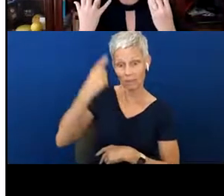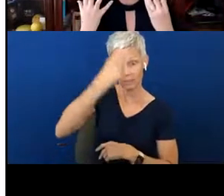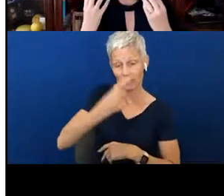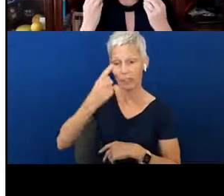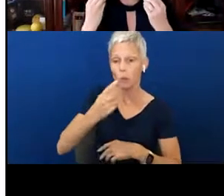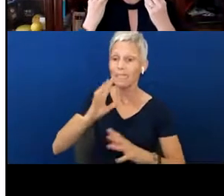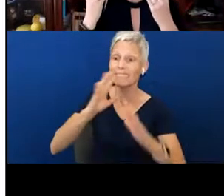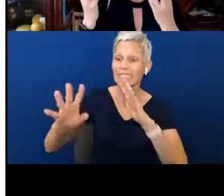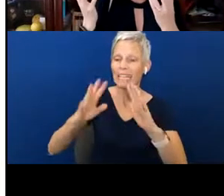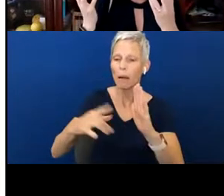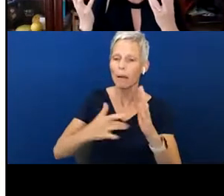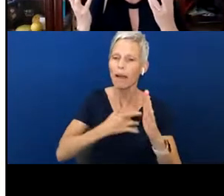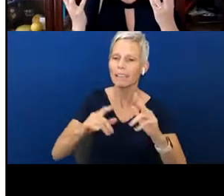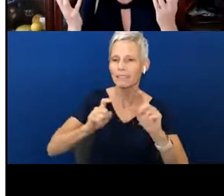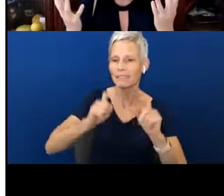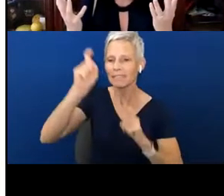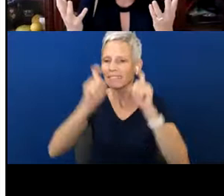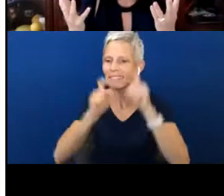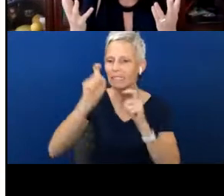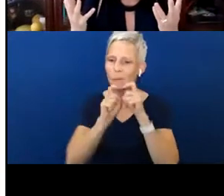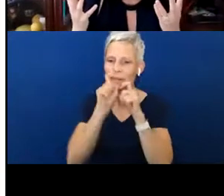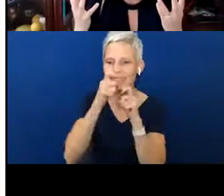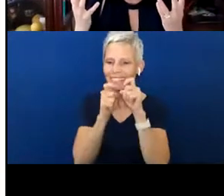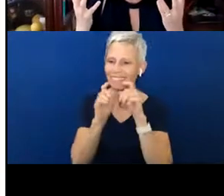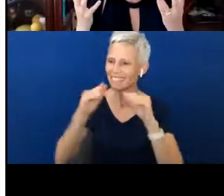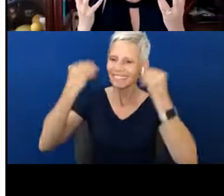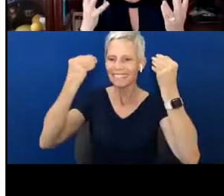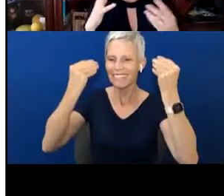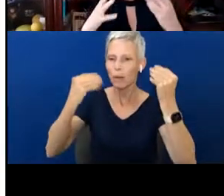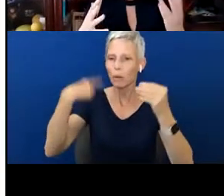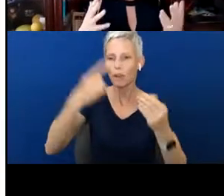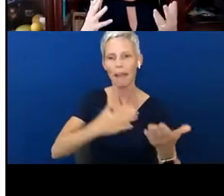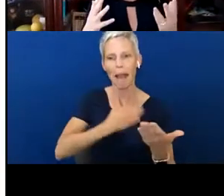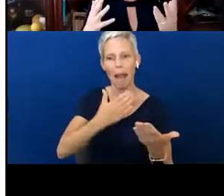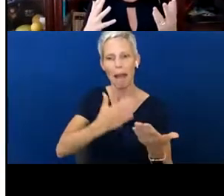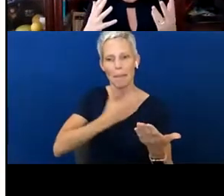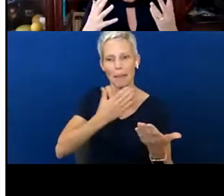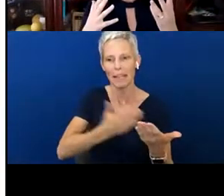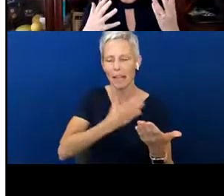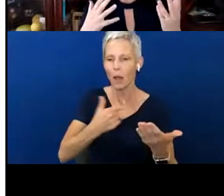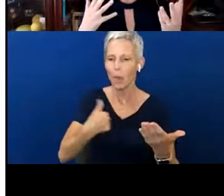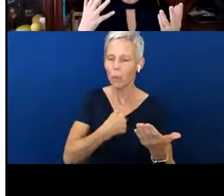right? So we're smiling, we look joyful. We're acting out the song. So, all of